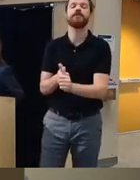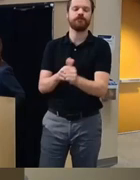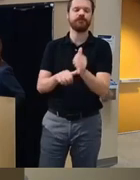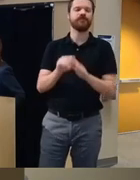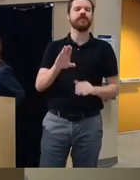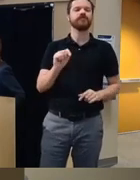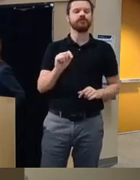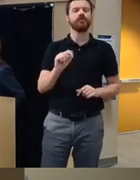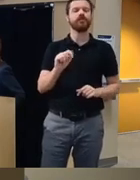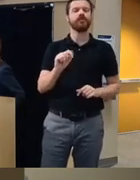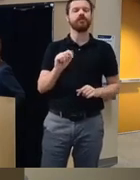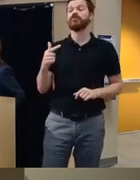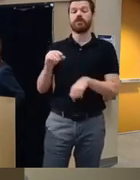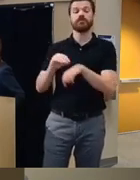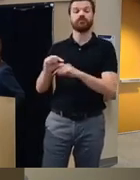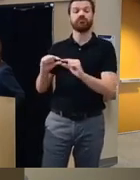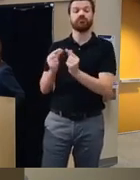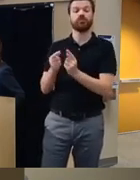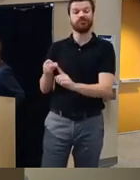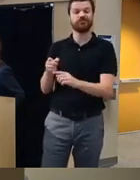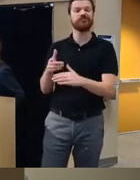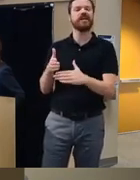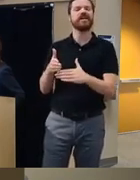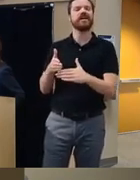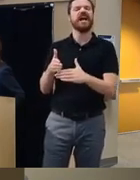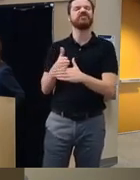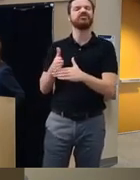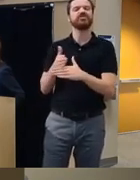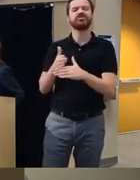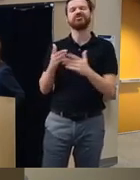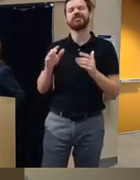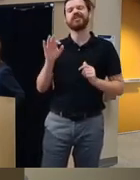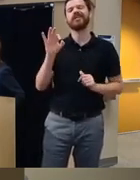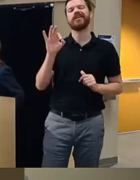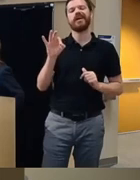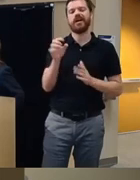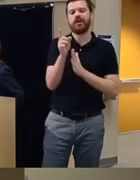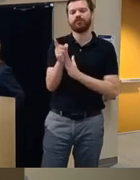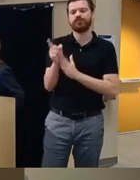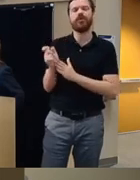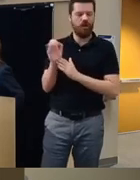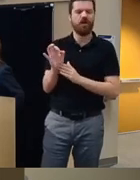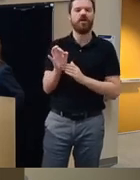counseling group had on average um a little over nine episodes of aggressive um behaviors